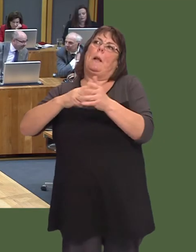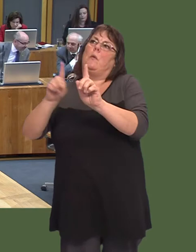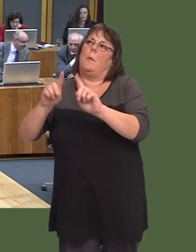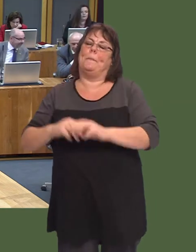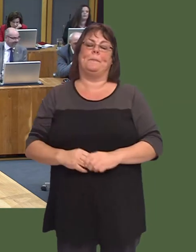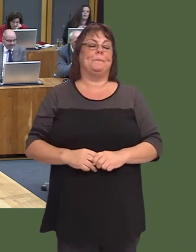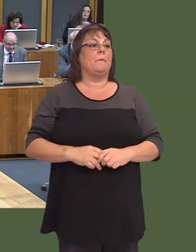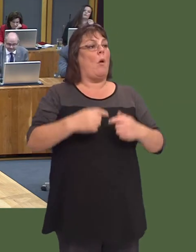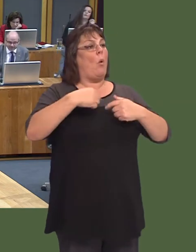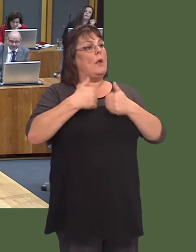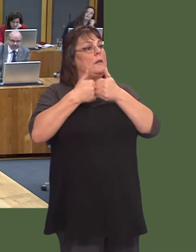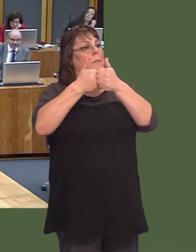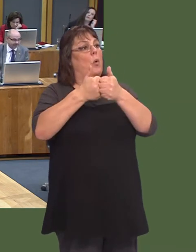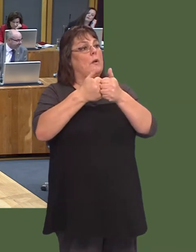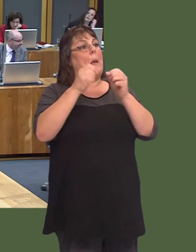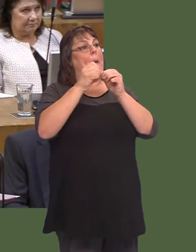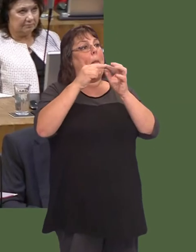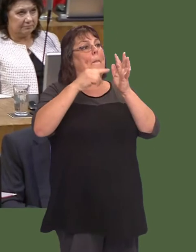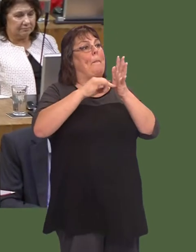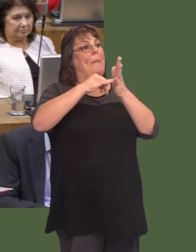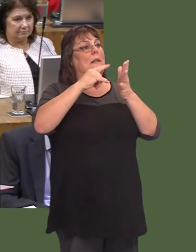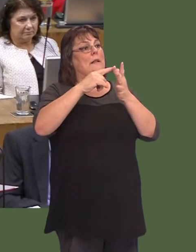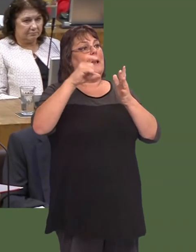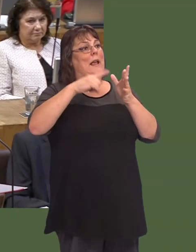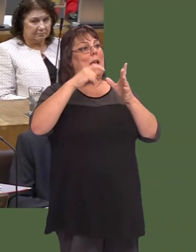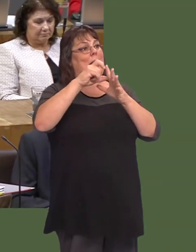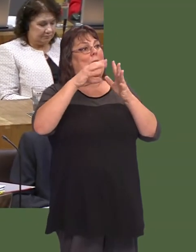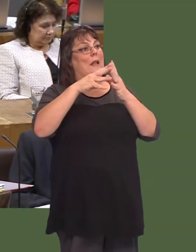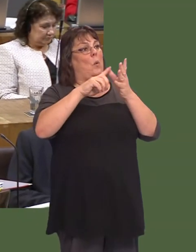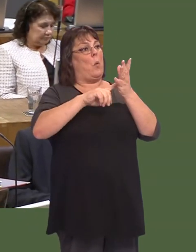cymorth mewn sawl ffordd i Fwrdd Iechyd Lleol Prifysgol Betsi Cadwaladr i recriwtio a hyfforddi staff.